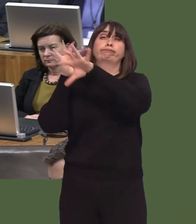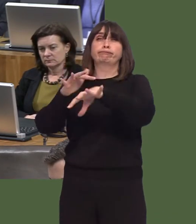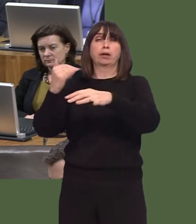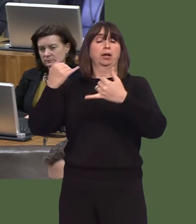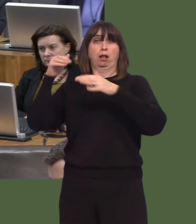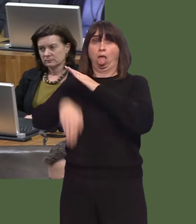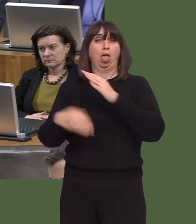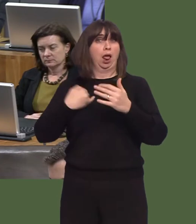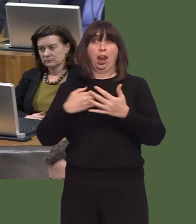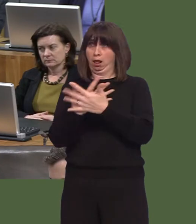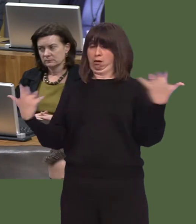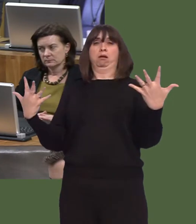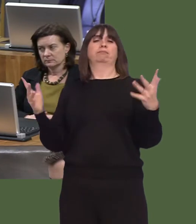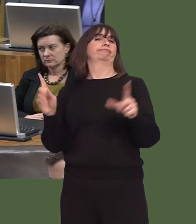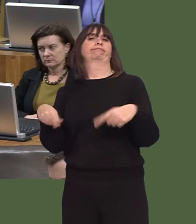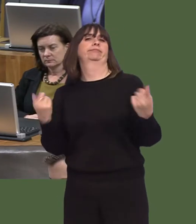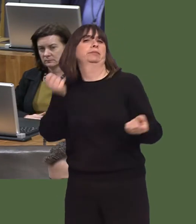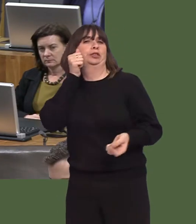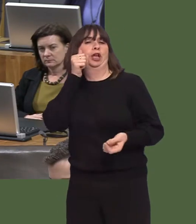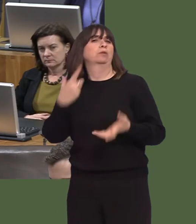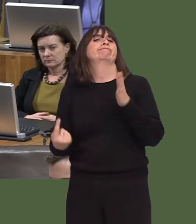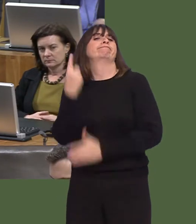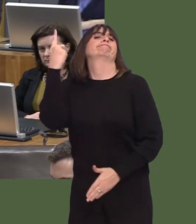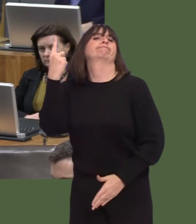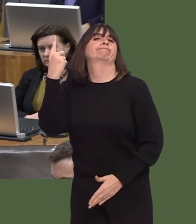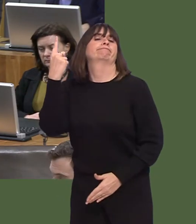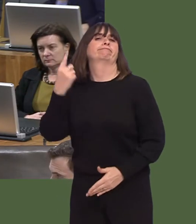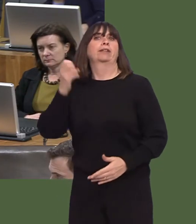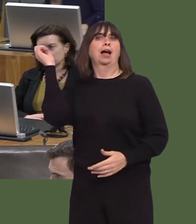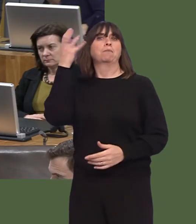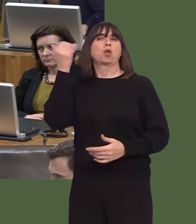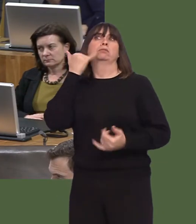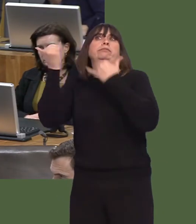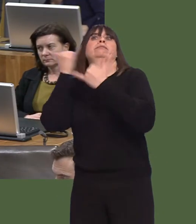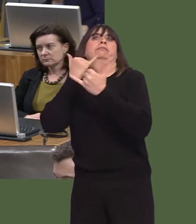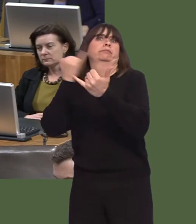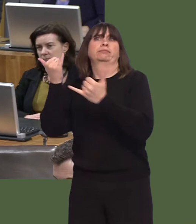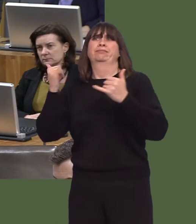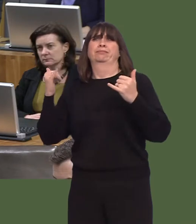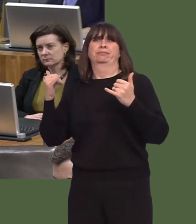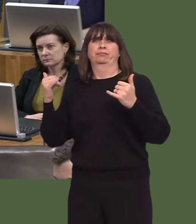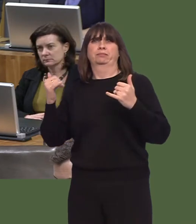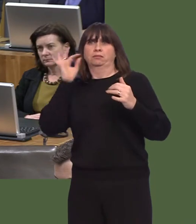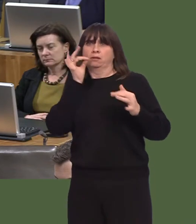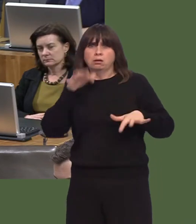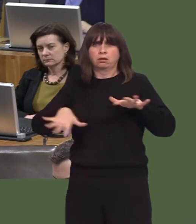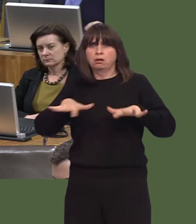holiday period, when there was a significant increase in demand for ambulance calls, particularly compared to the previous year.